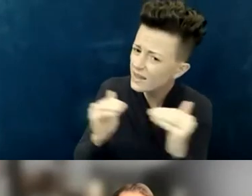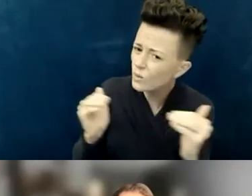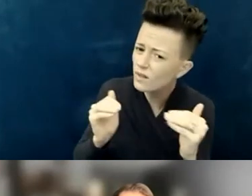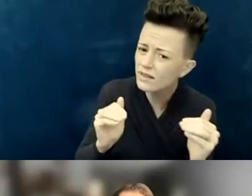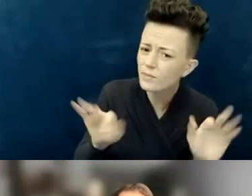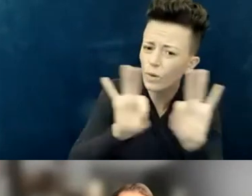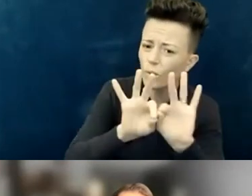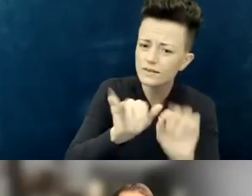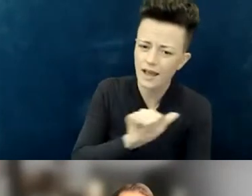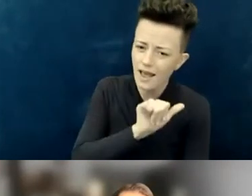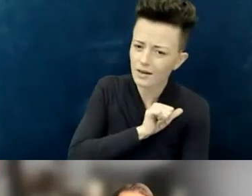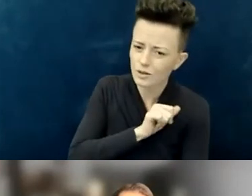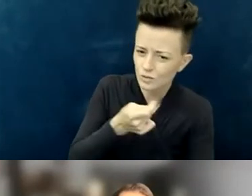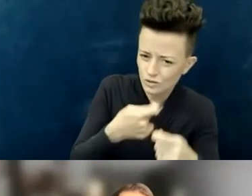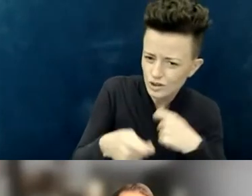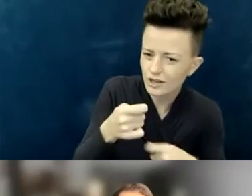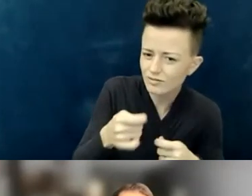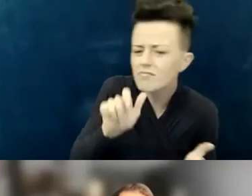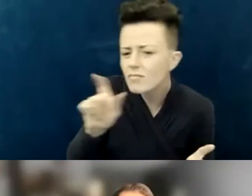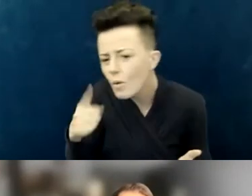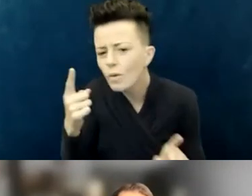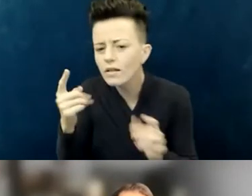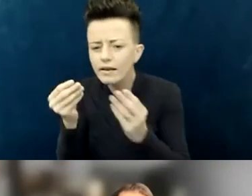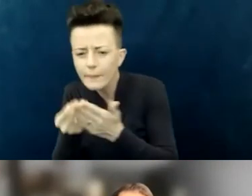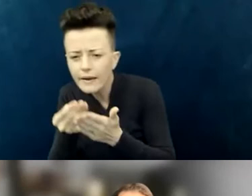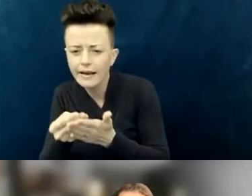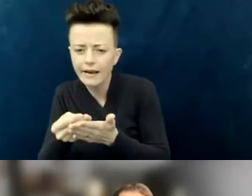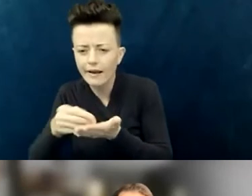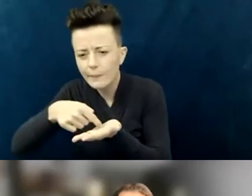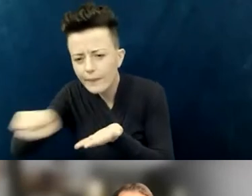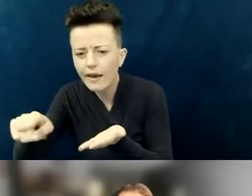I think it's recognizing both because once I have a relationship with somebody, or I see and care about them,